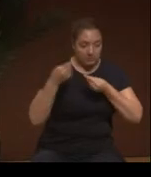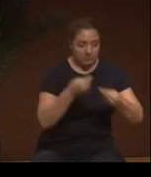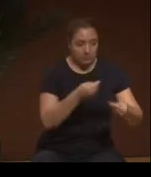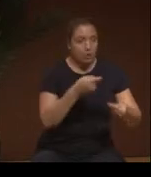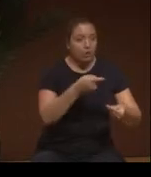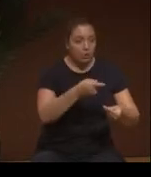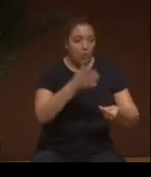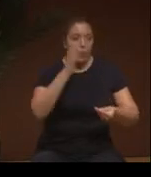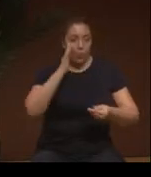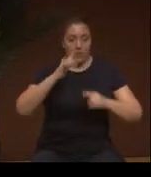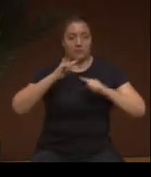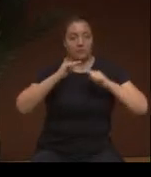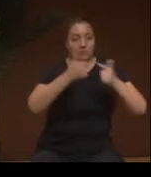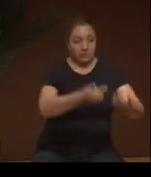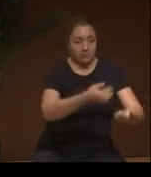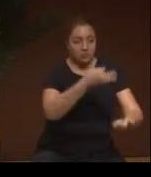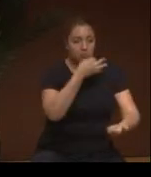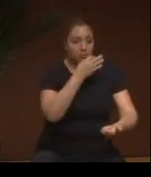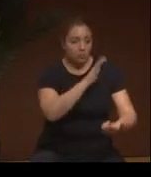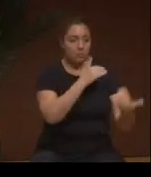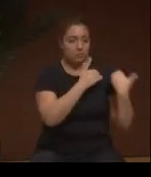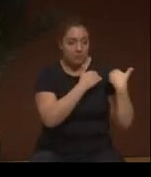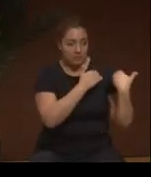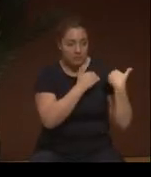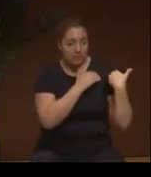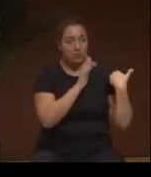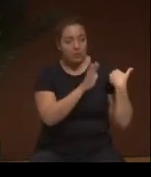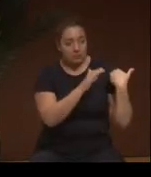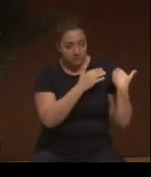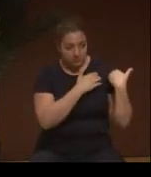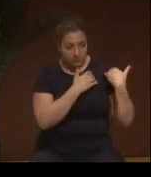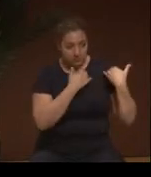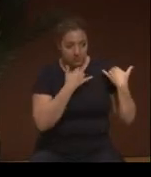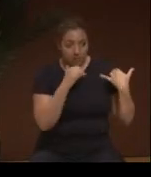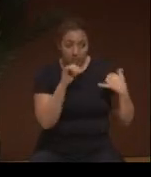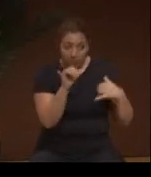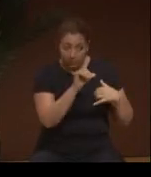You will take the lead.